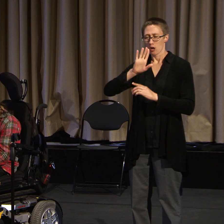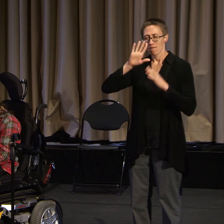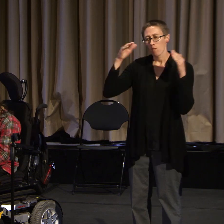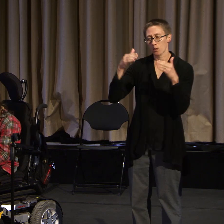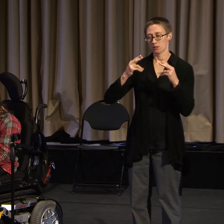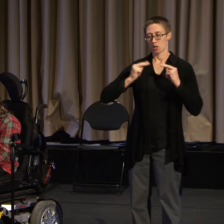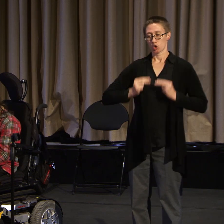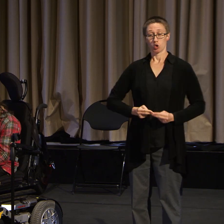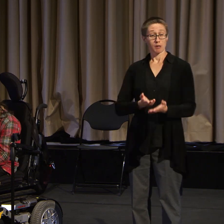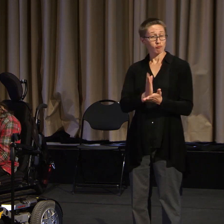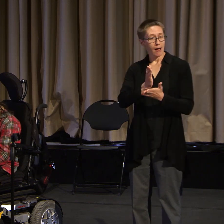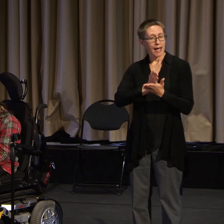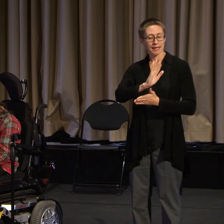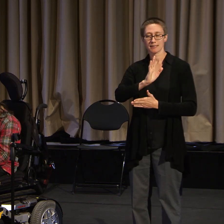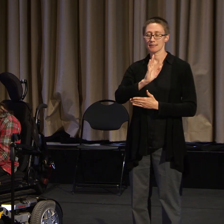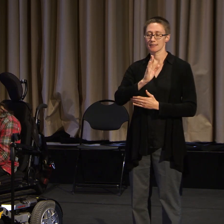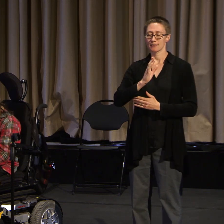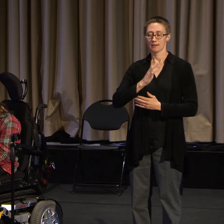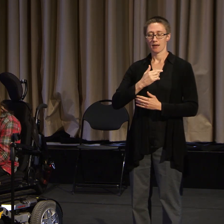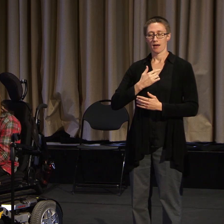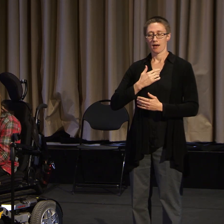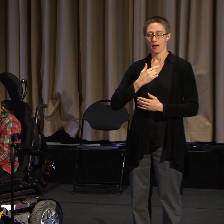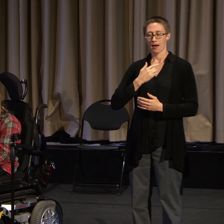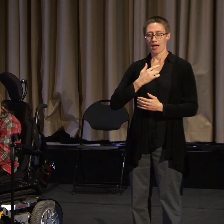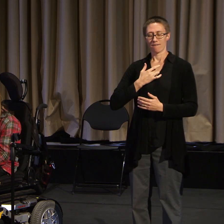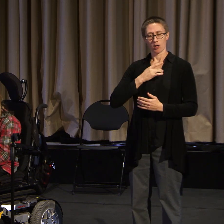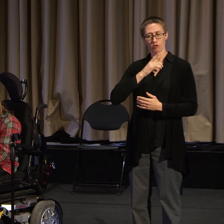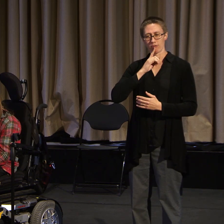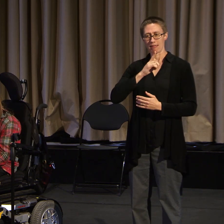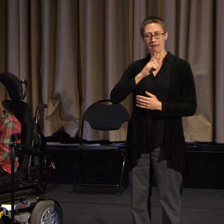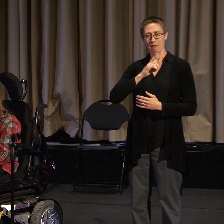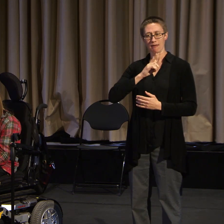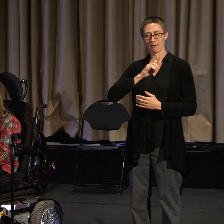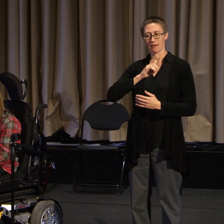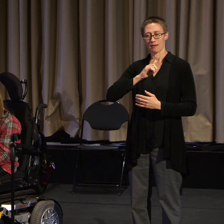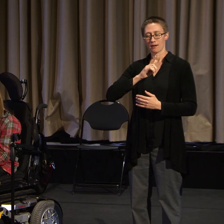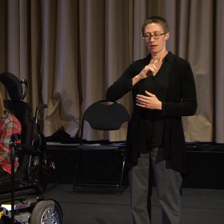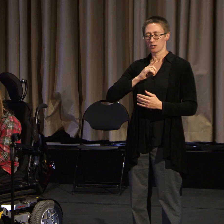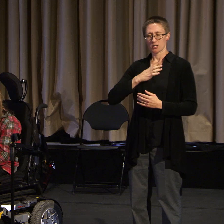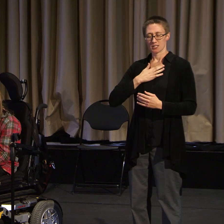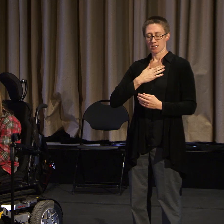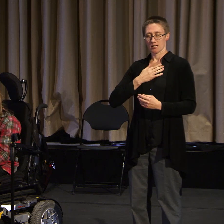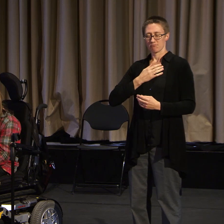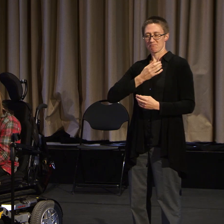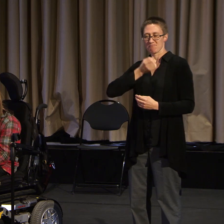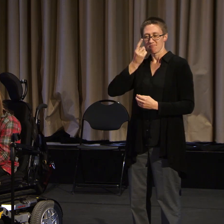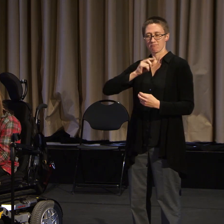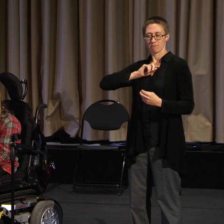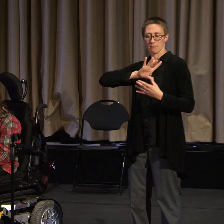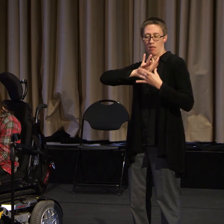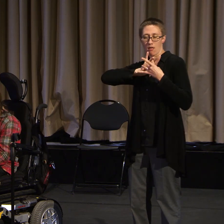of being black and disabled. Our conversations have been intense and really